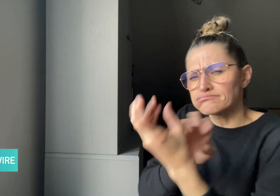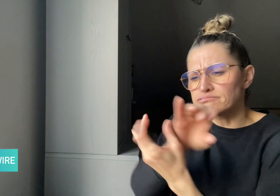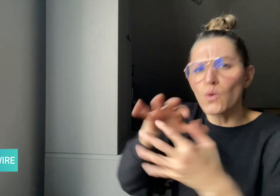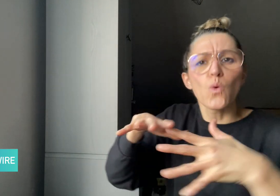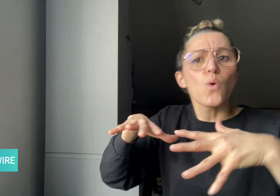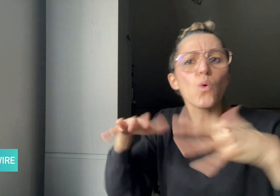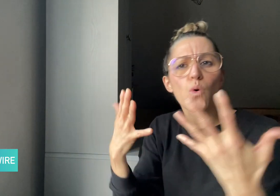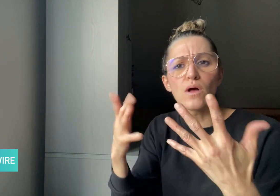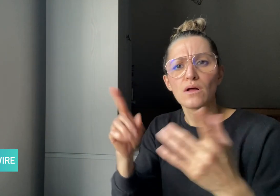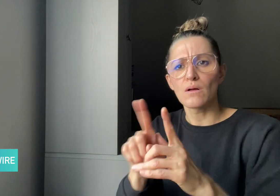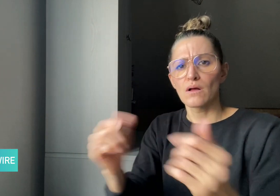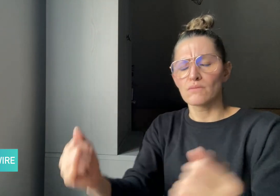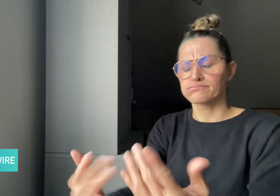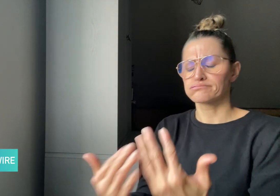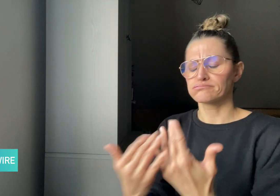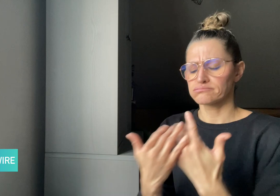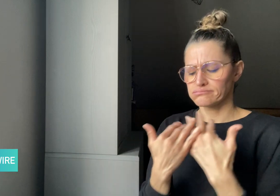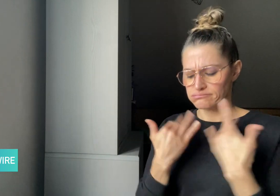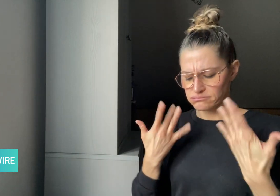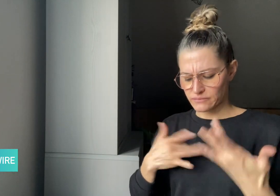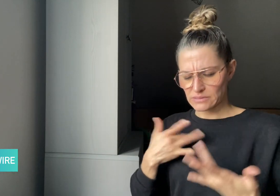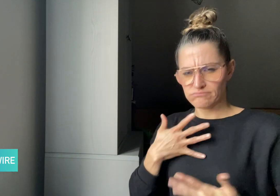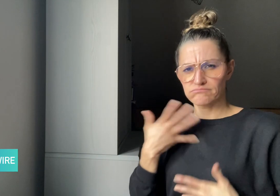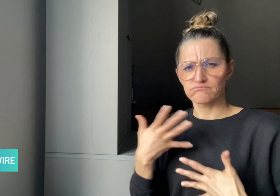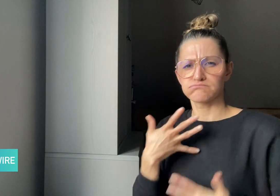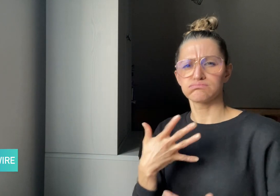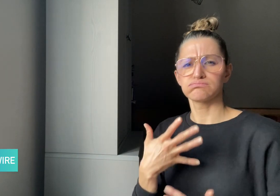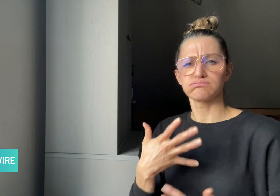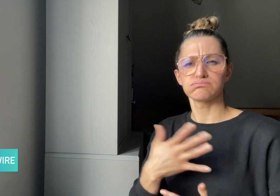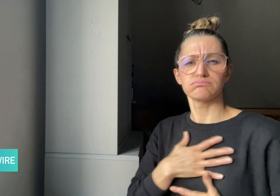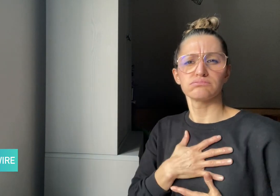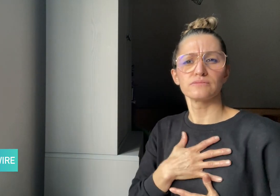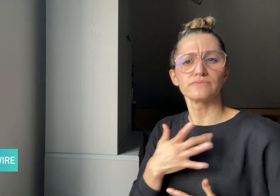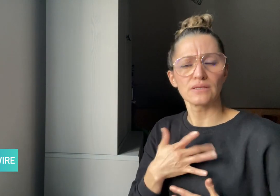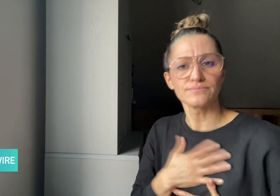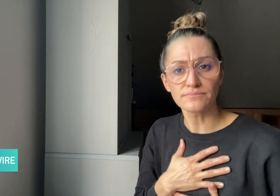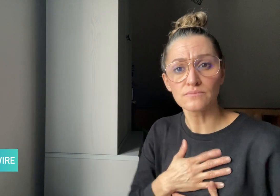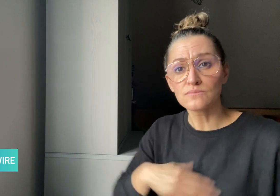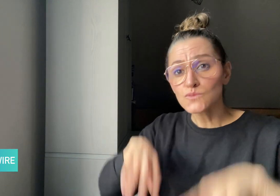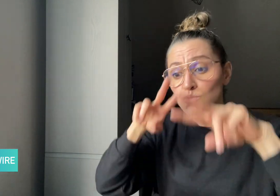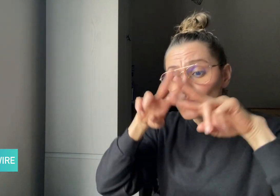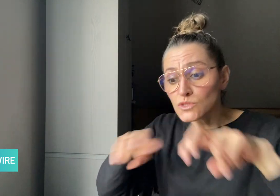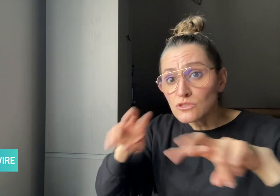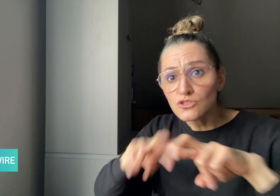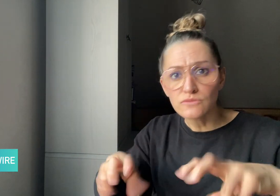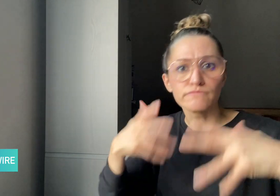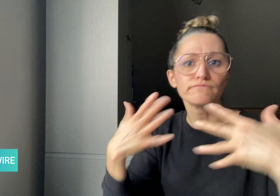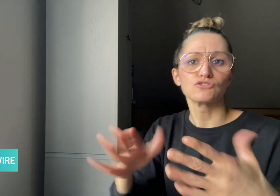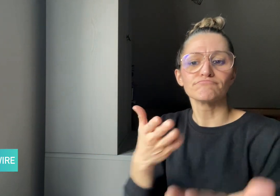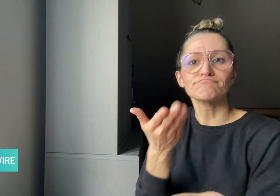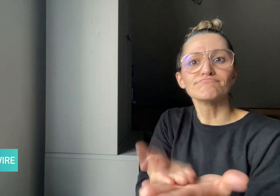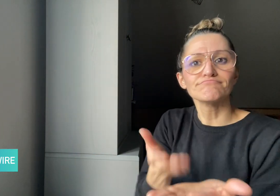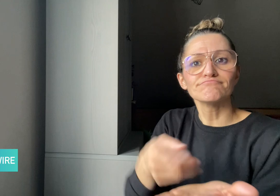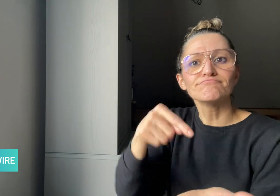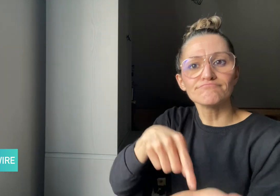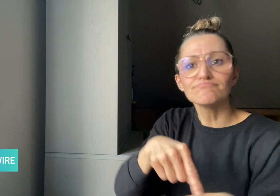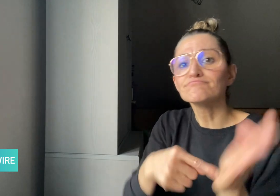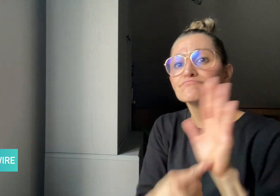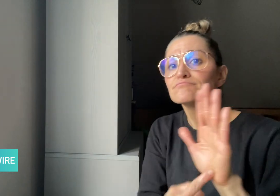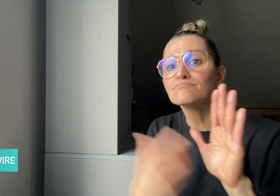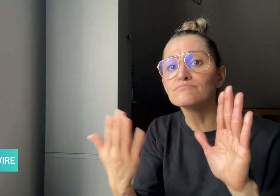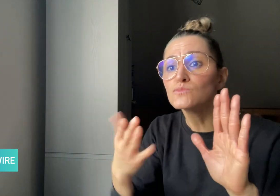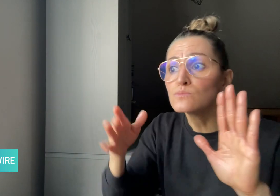or the way it makes them feel. Research shows that music has